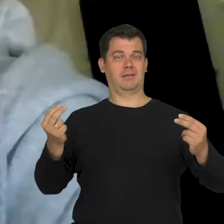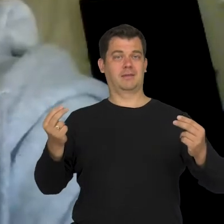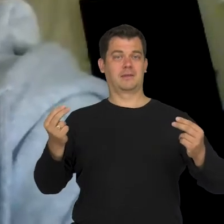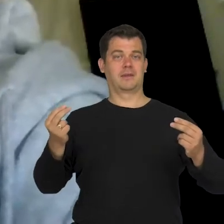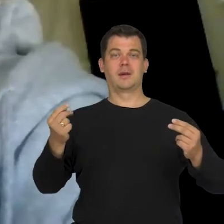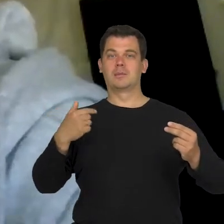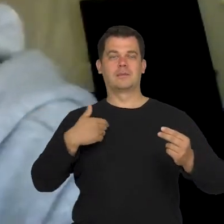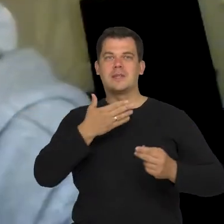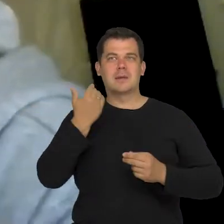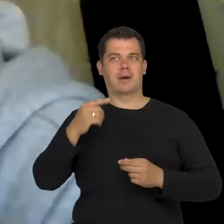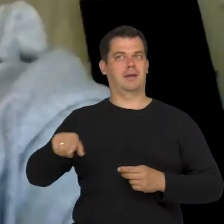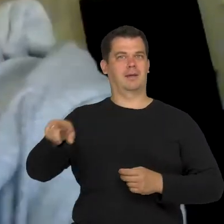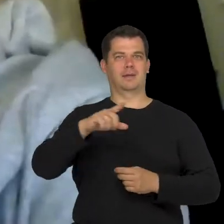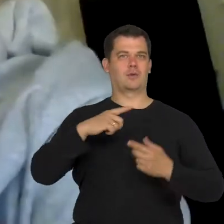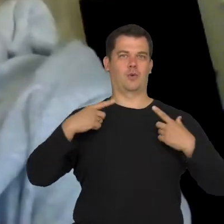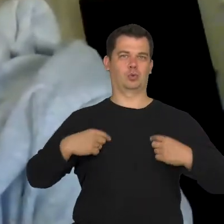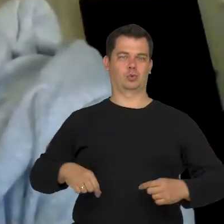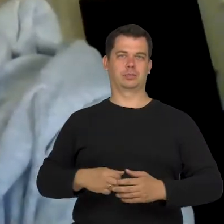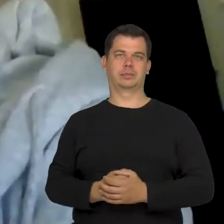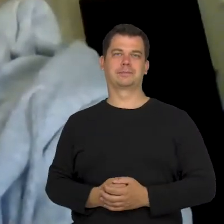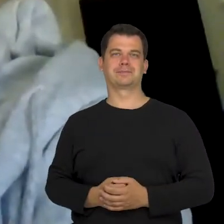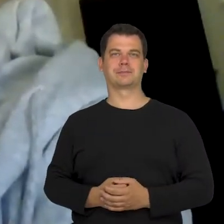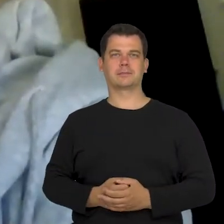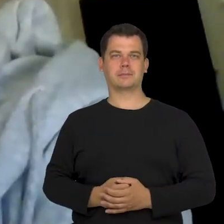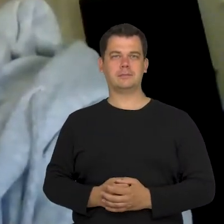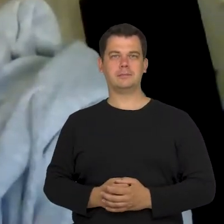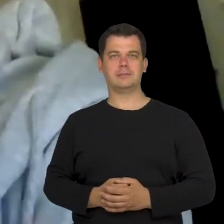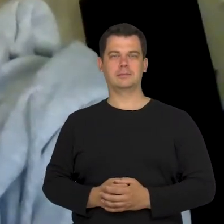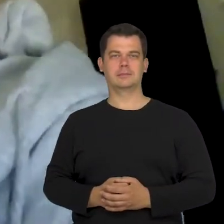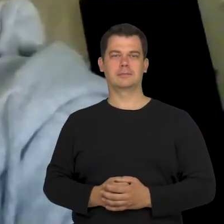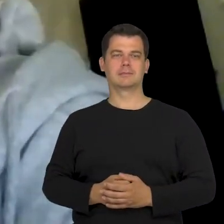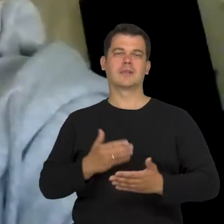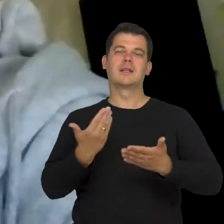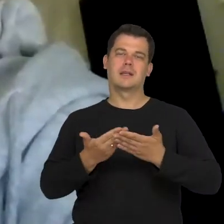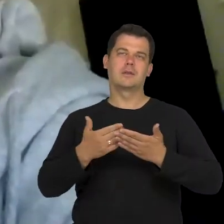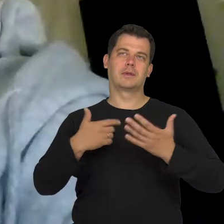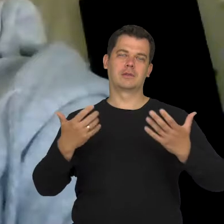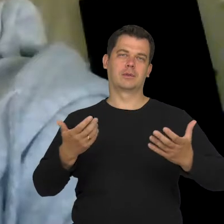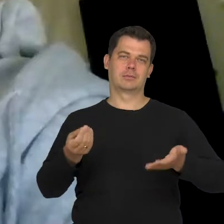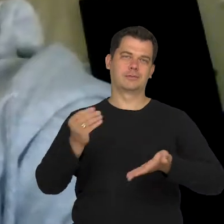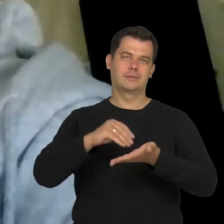we don't have that kind of people. That's it.